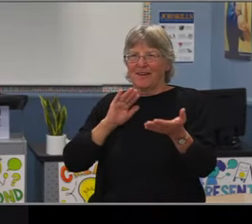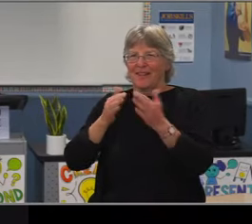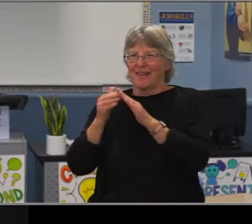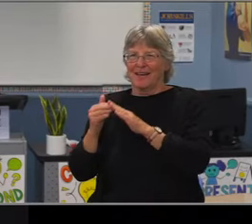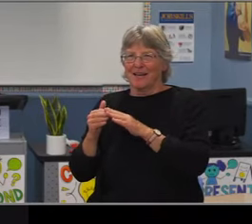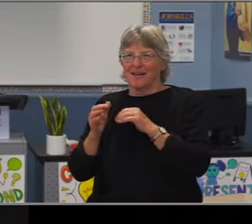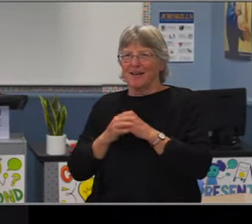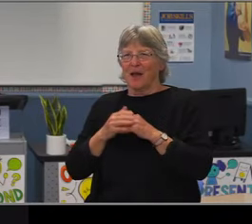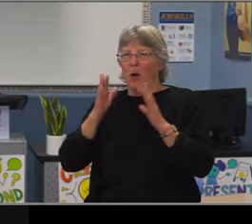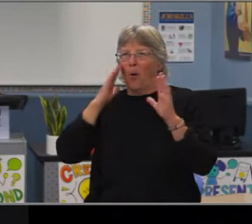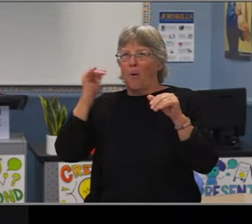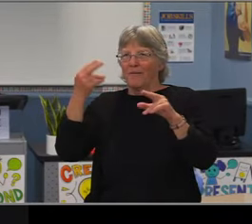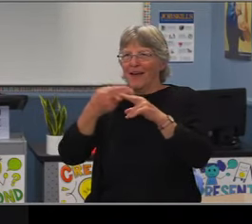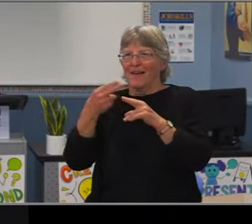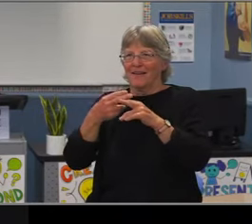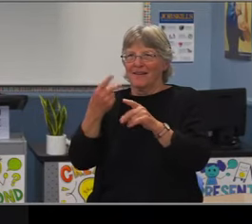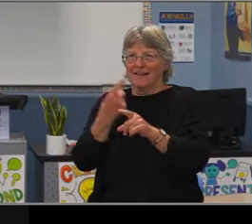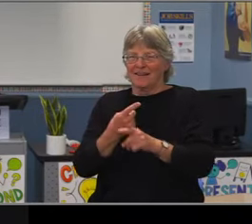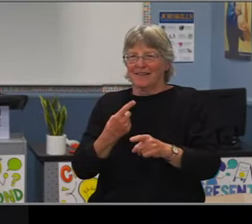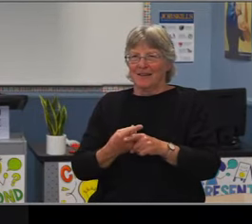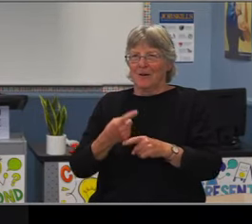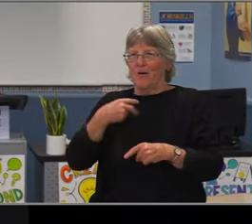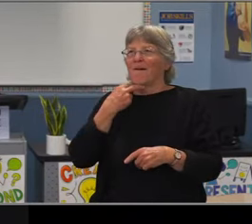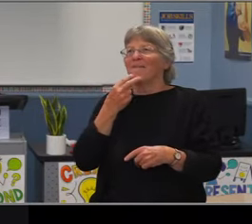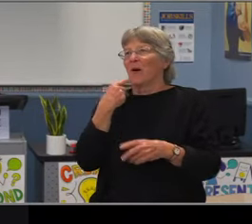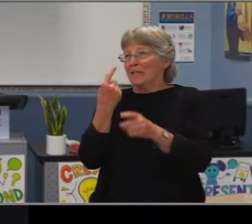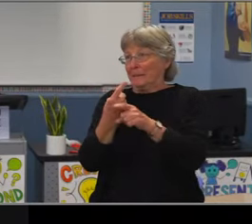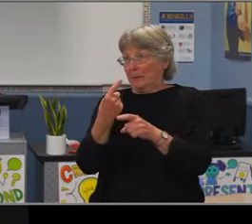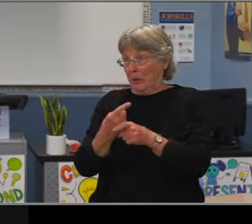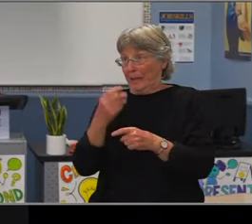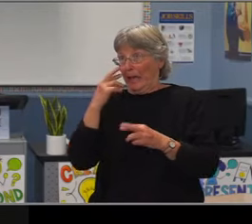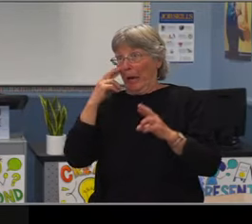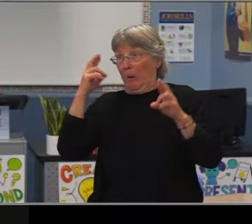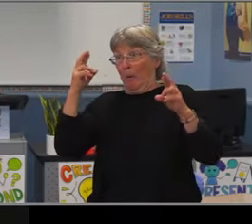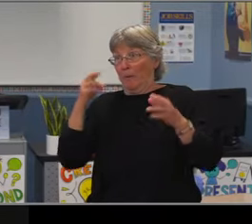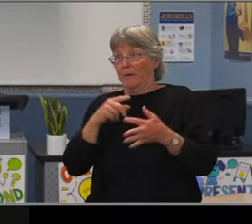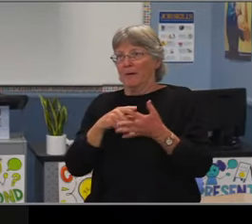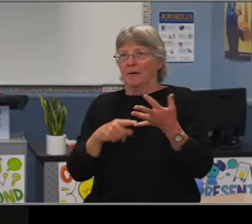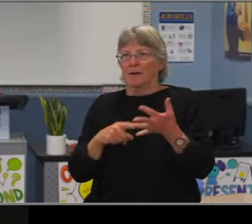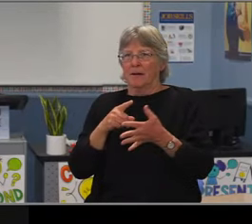to receive an honorary doctorate degree at the university's 94th commencement ceremony